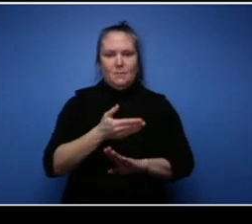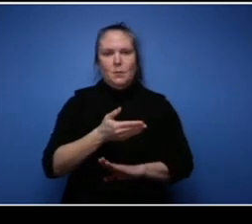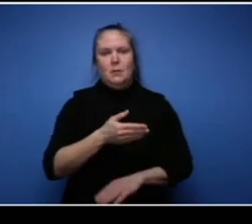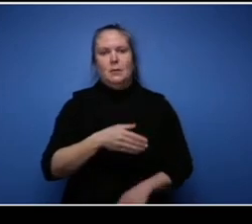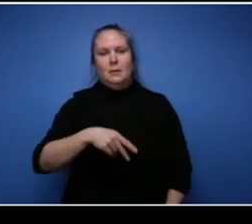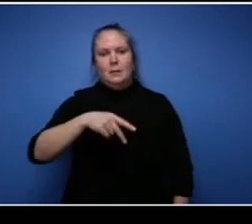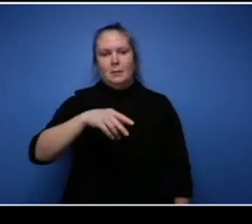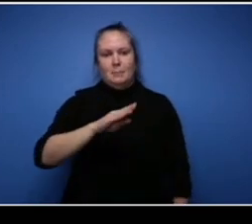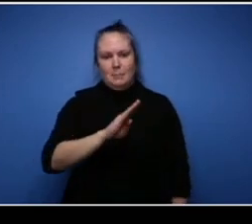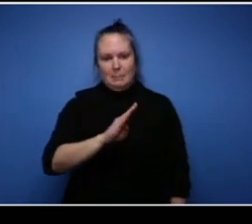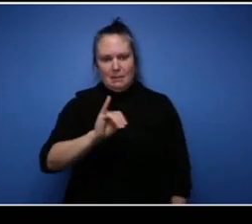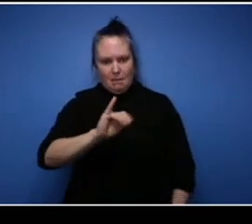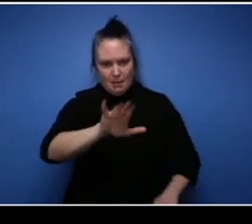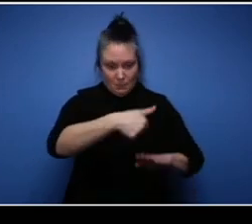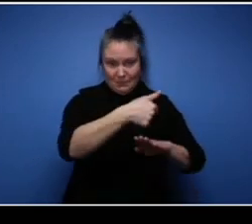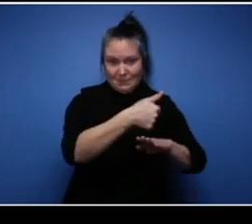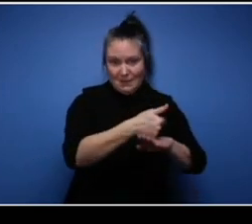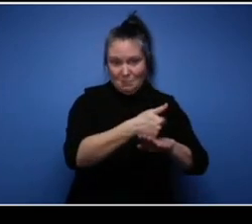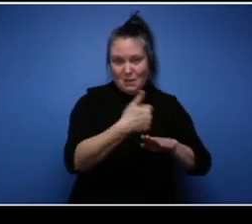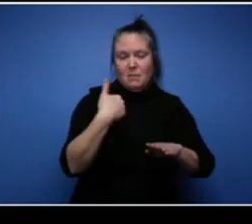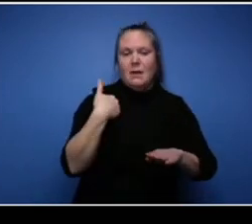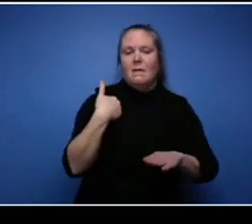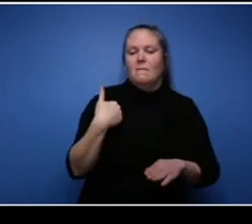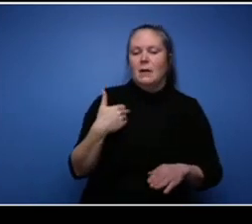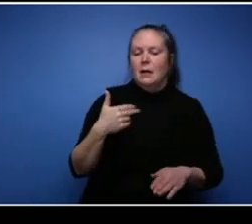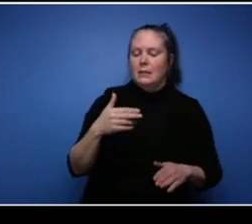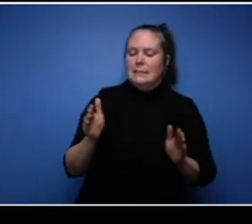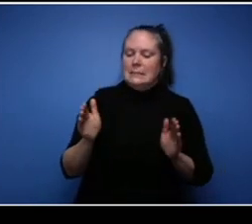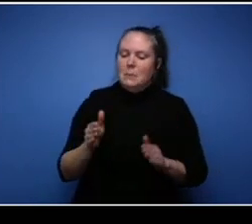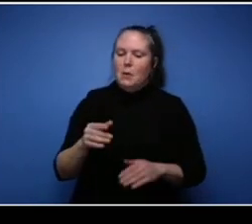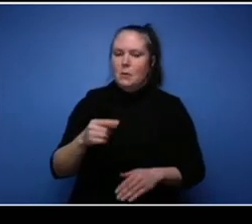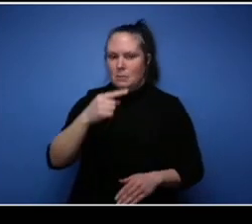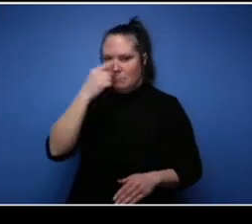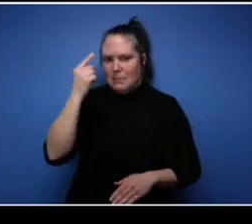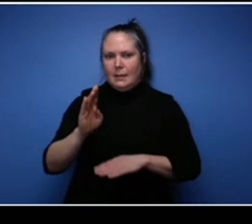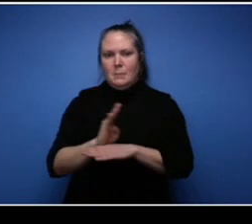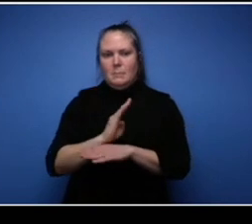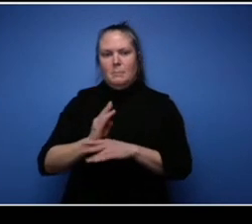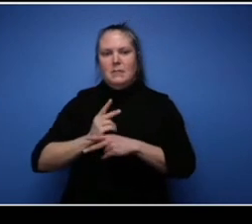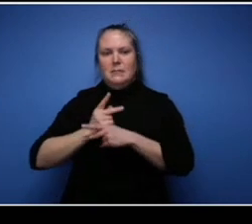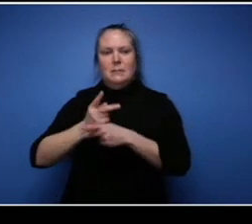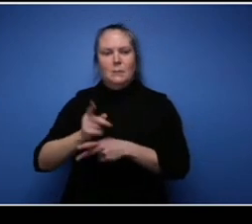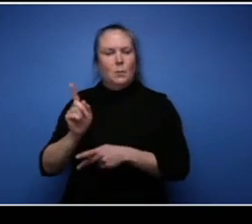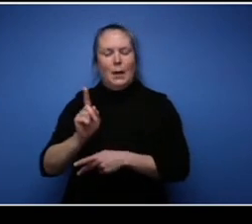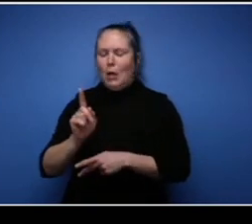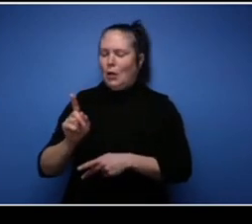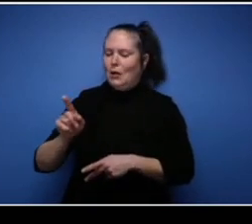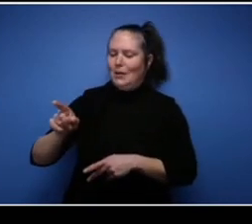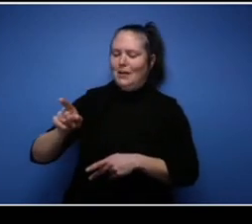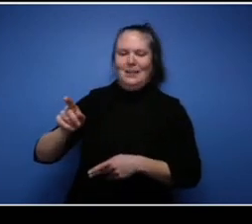Black business loan from the business center over in Cambridge Suites. So they supported,